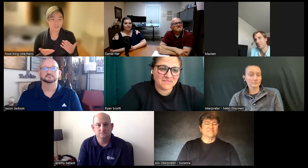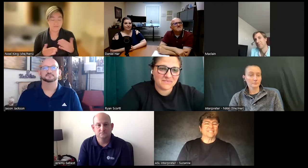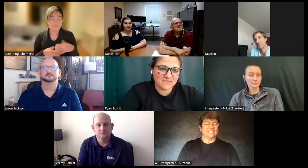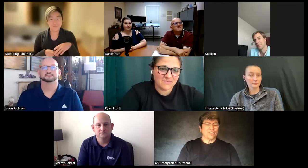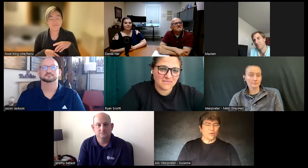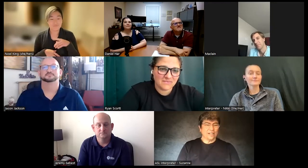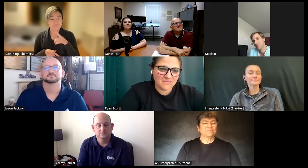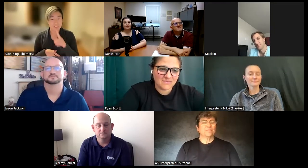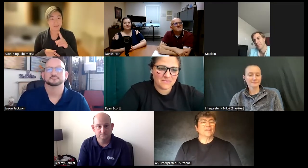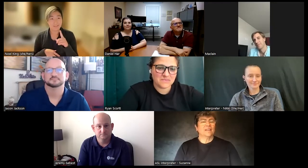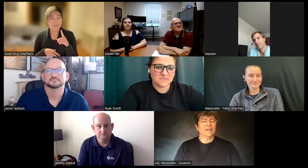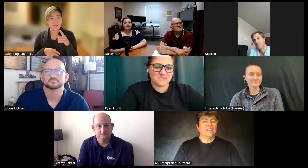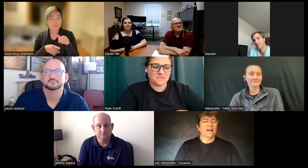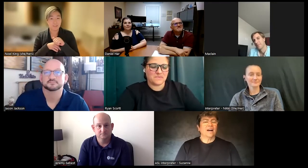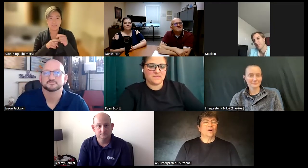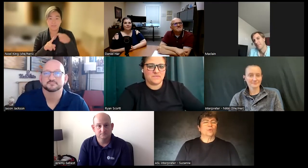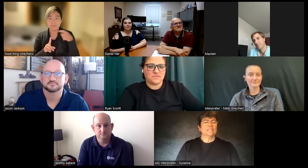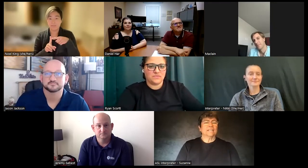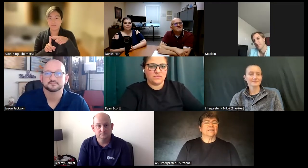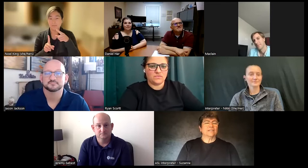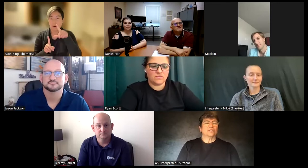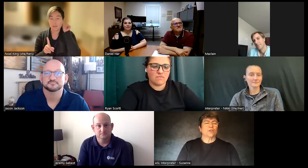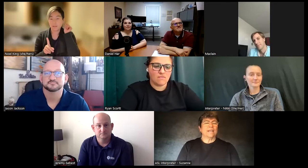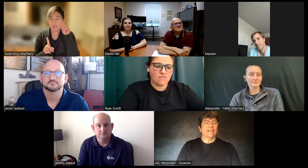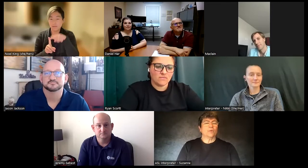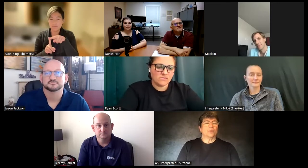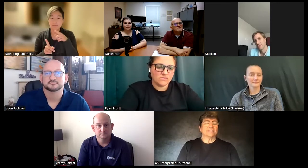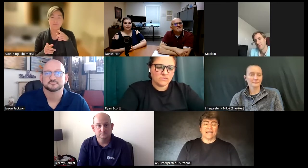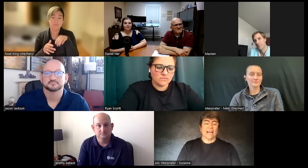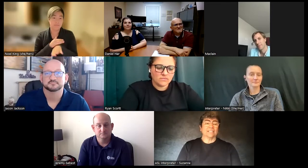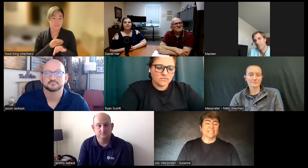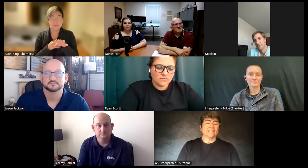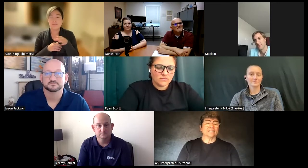this is Noel uh really the training was at gallaudet